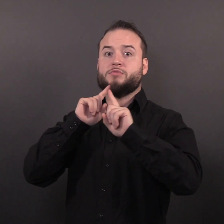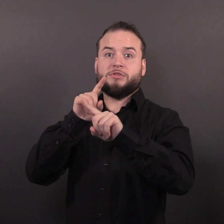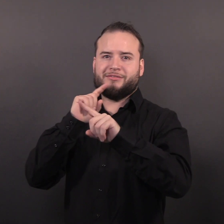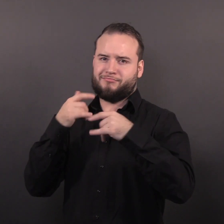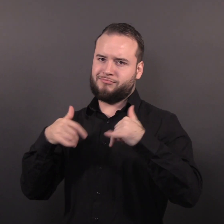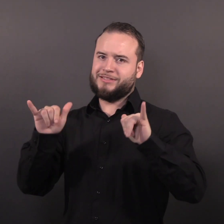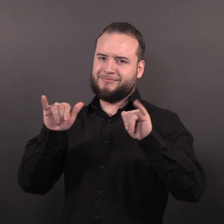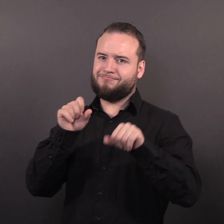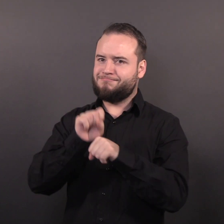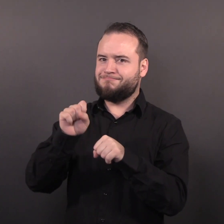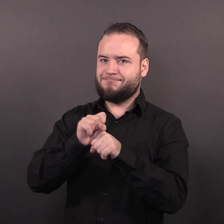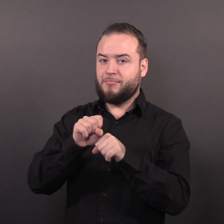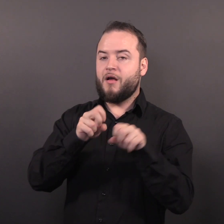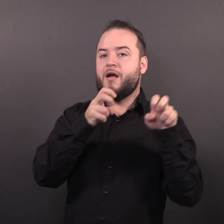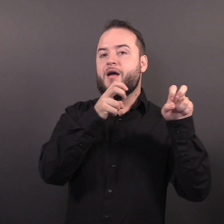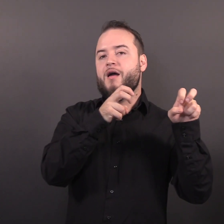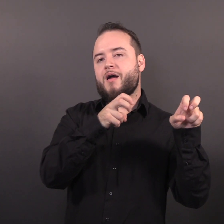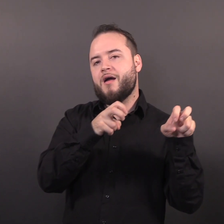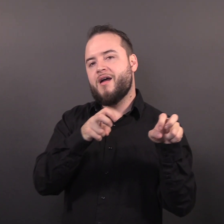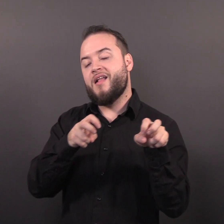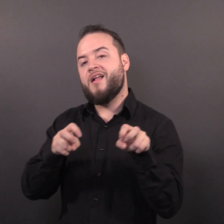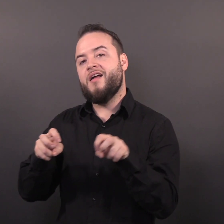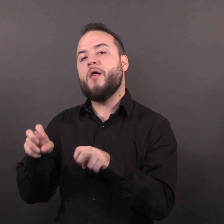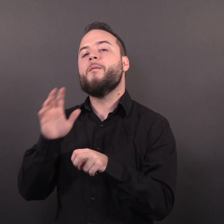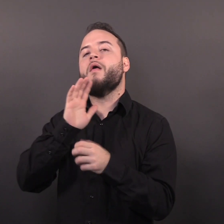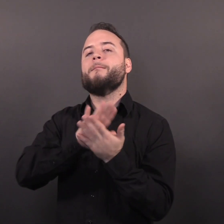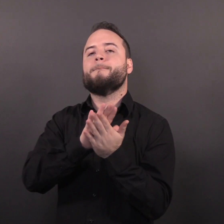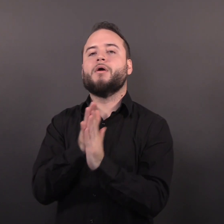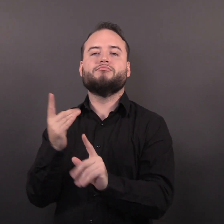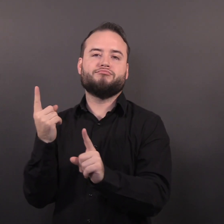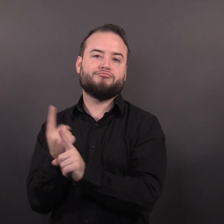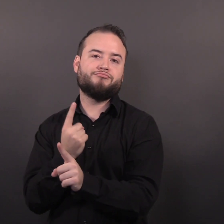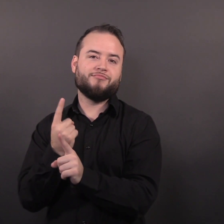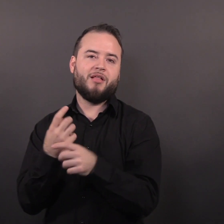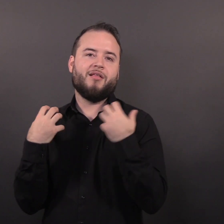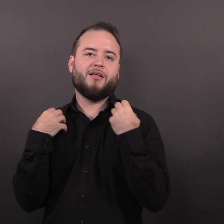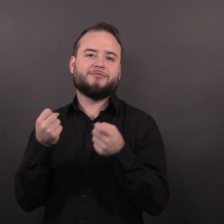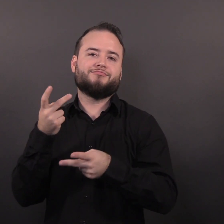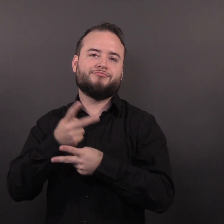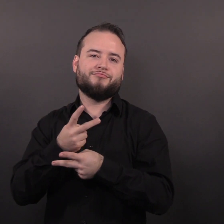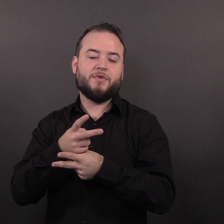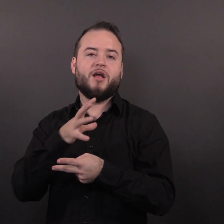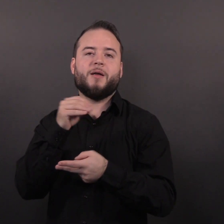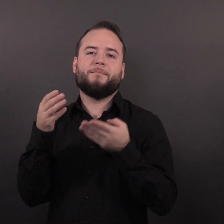response work transitions back to regular health care and public health operations.